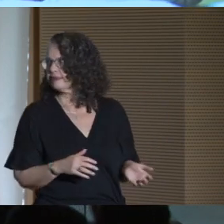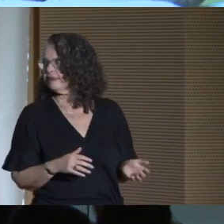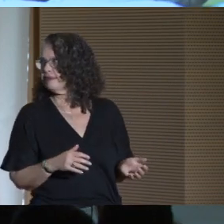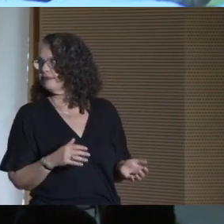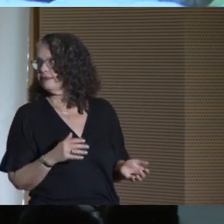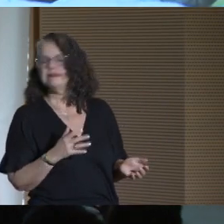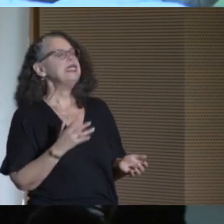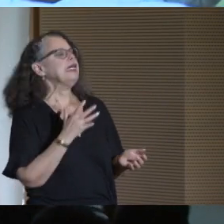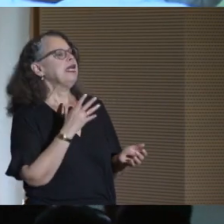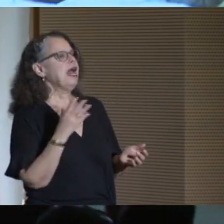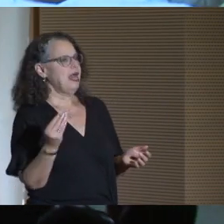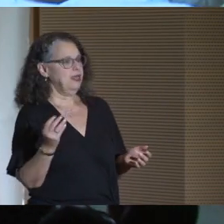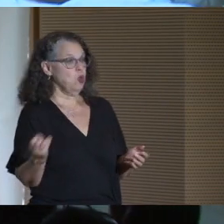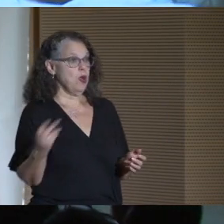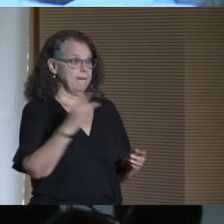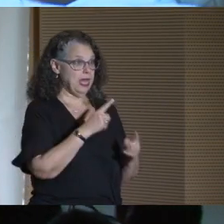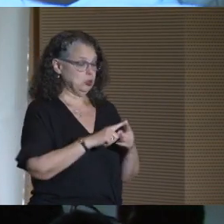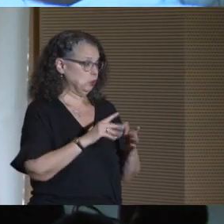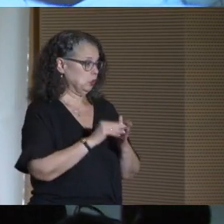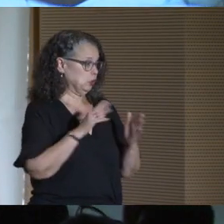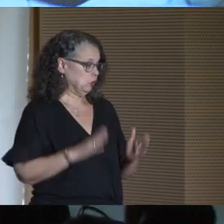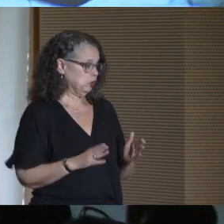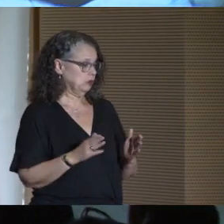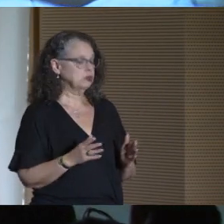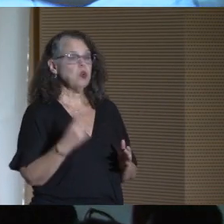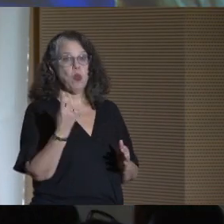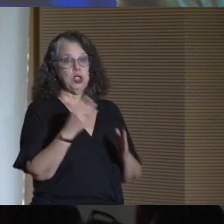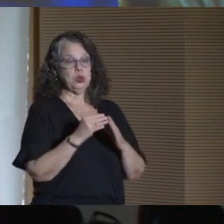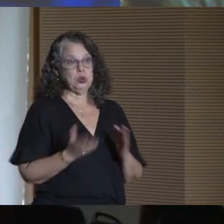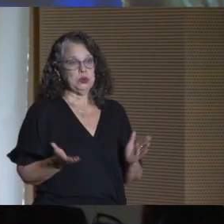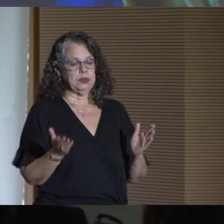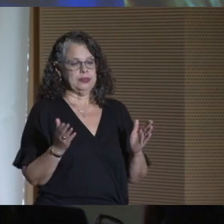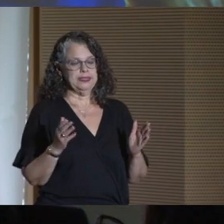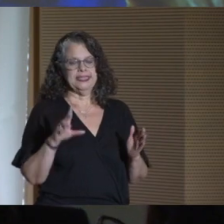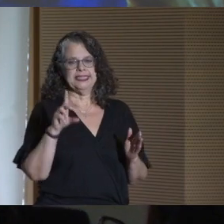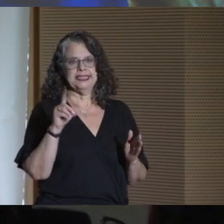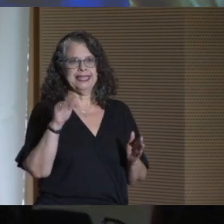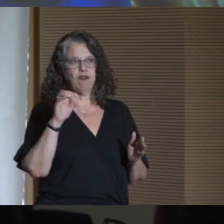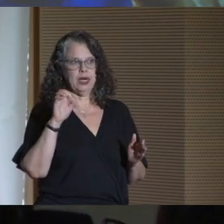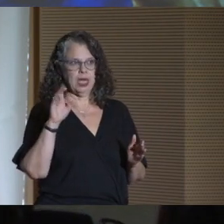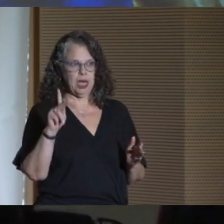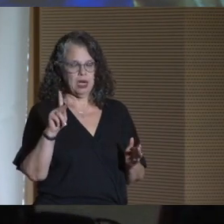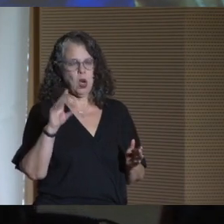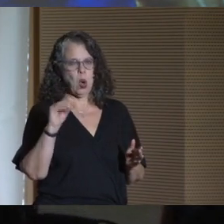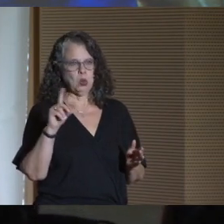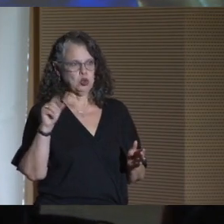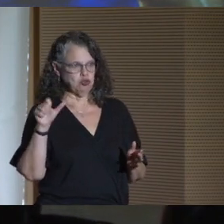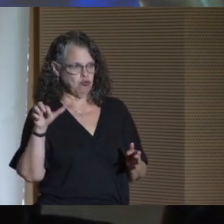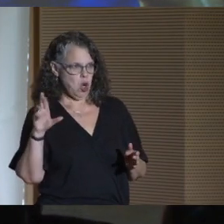And back to our students. One of those students is Derick Oduro,